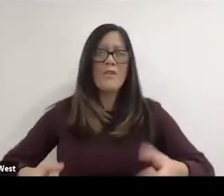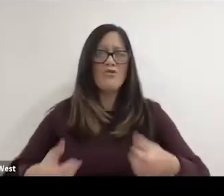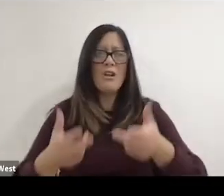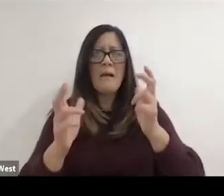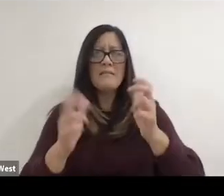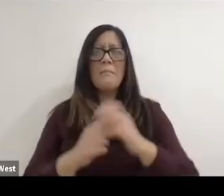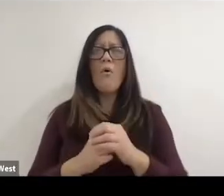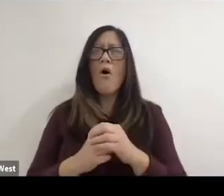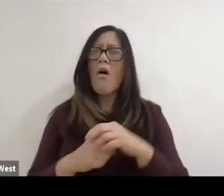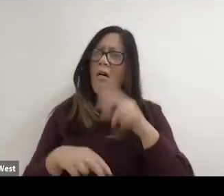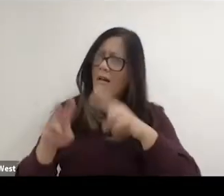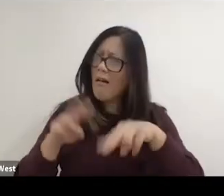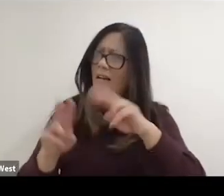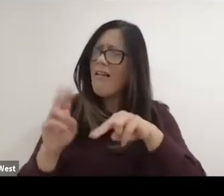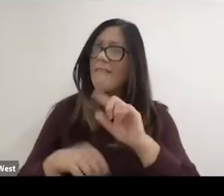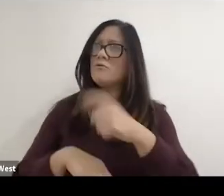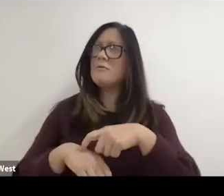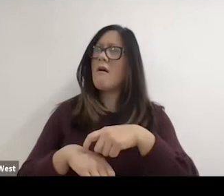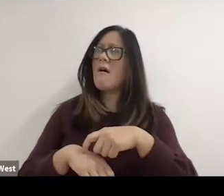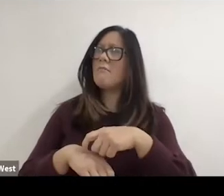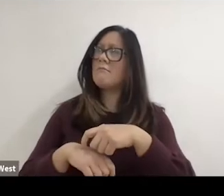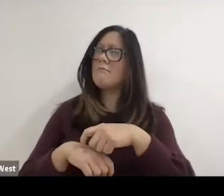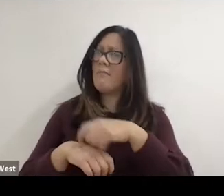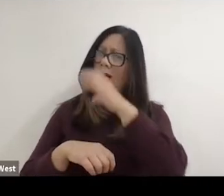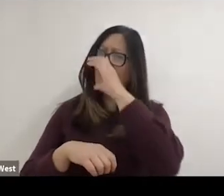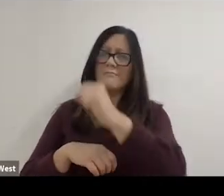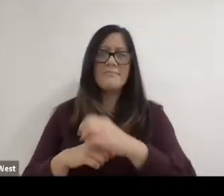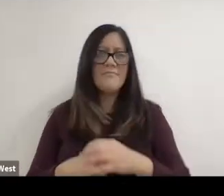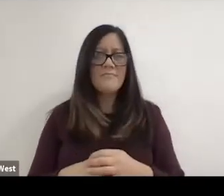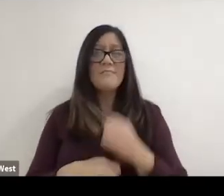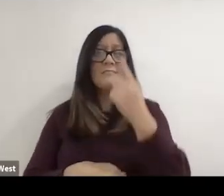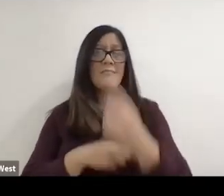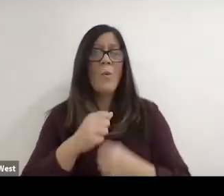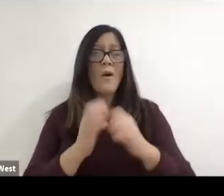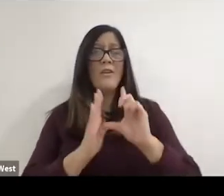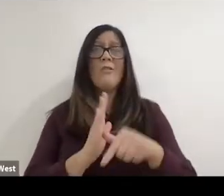where at where I was and something. Got into me there in the year later.